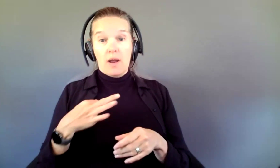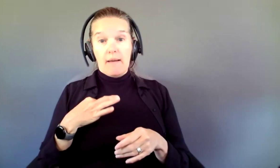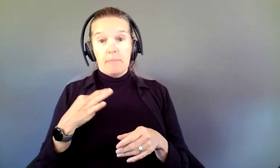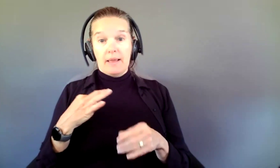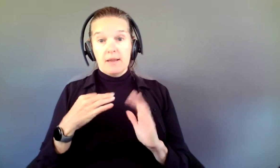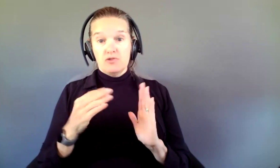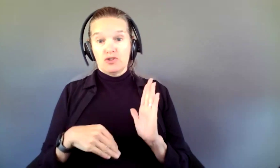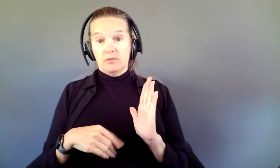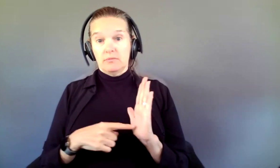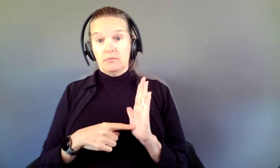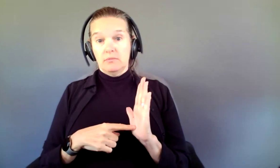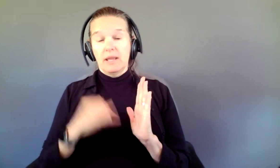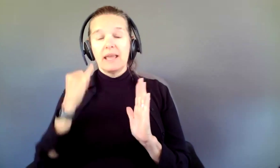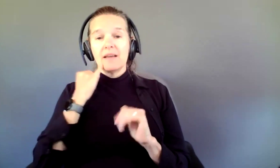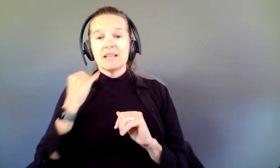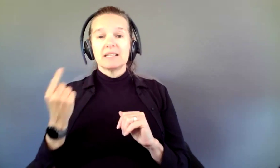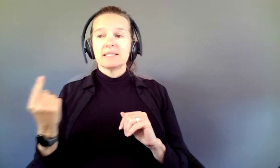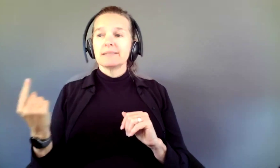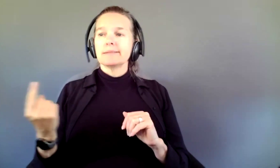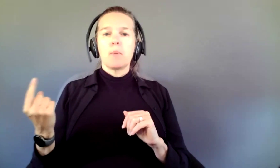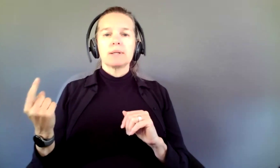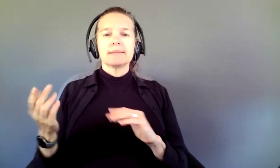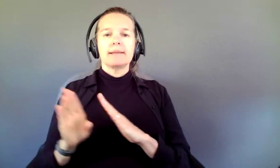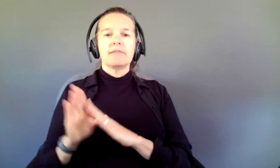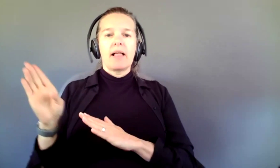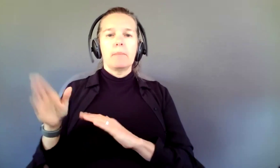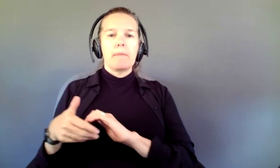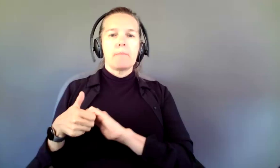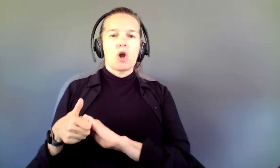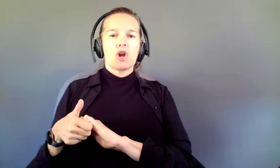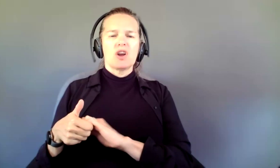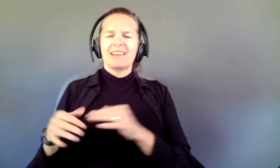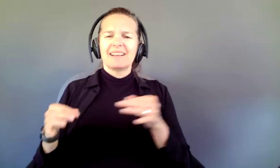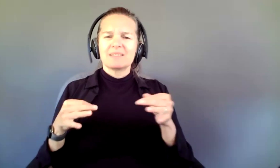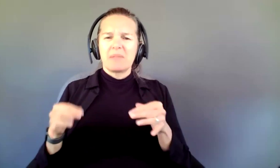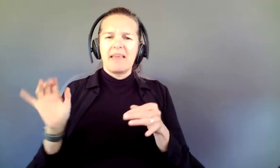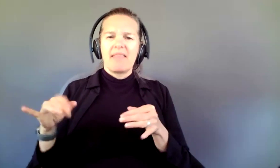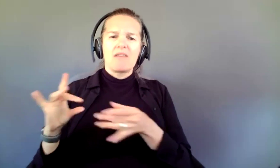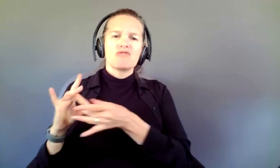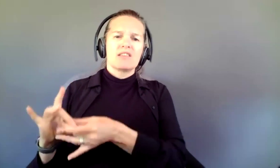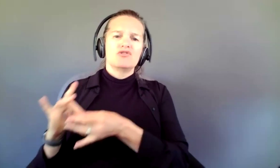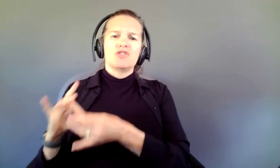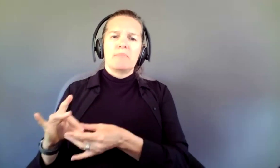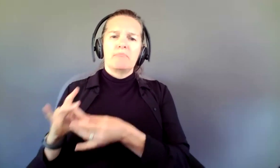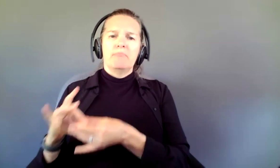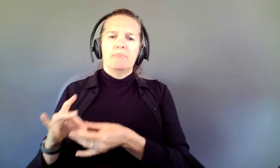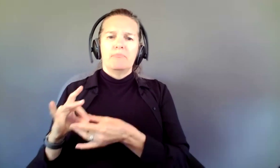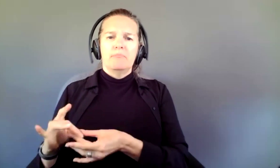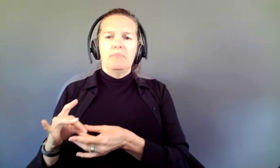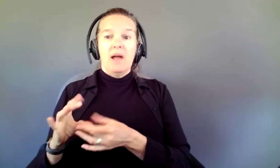is a development partner, explain what that relationship is and how it is something outside